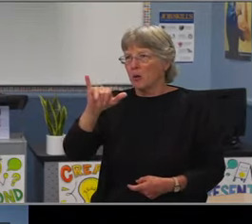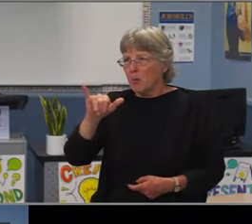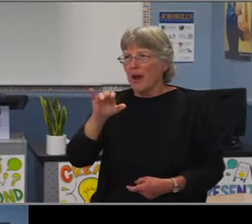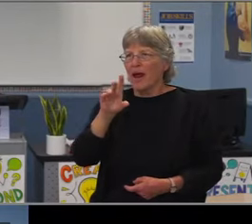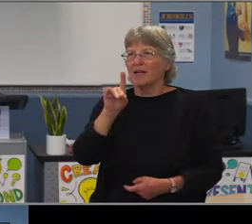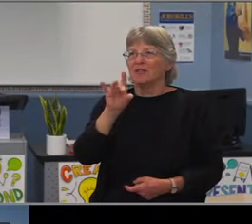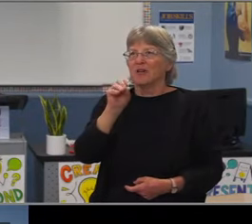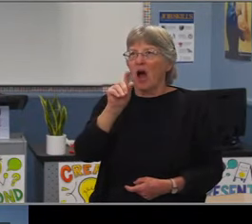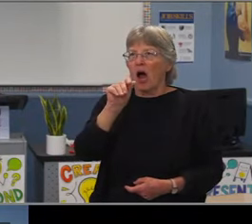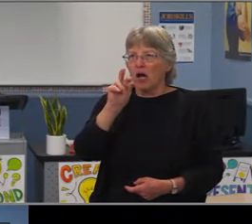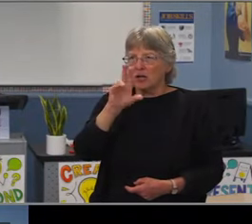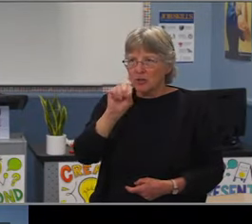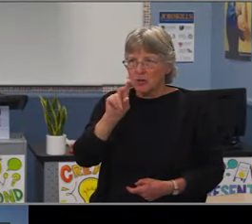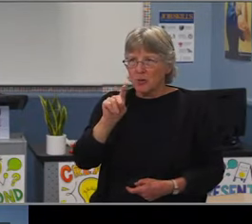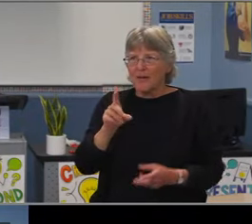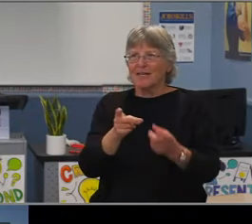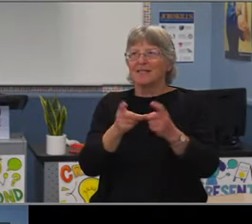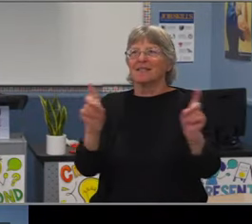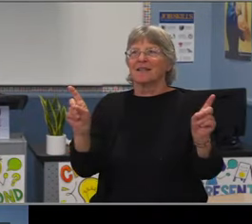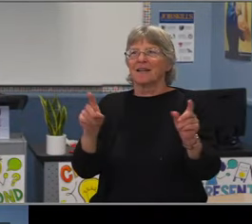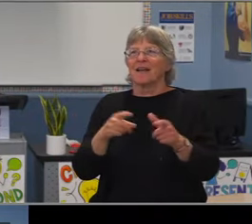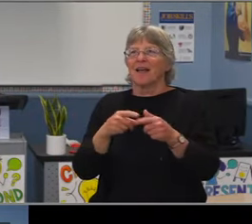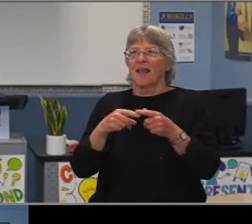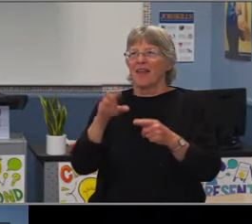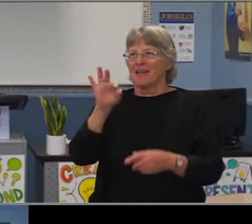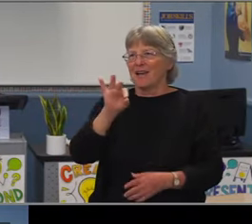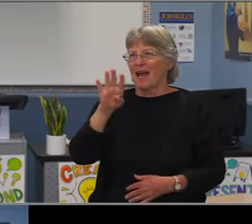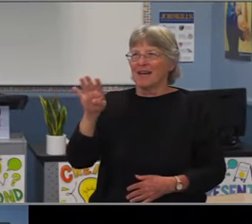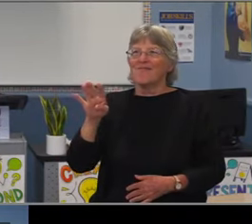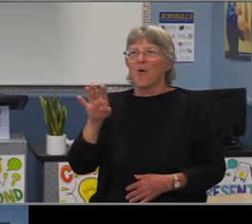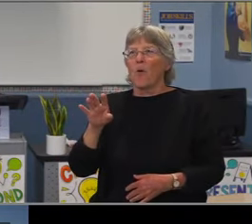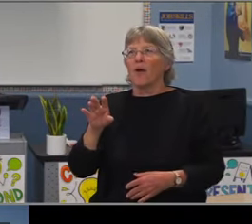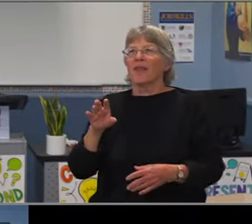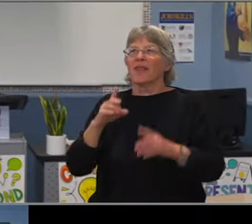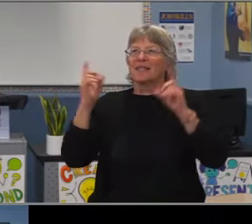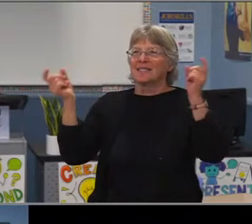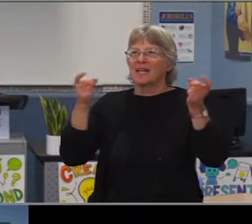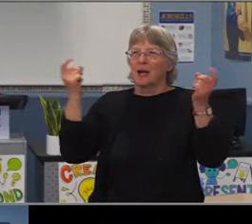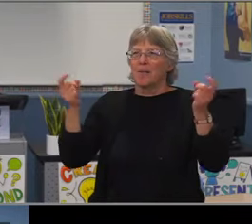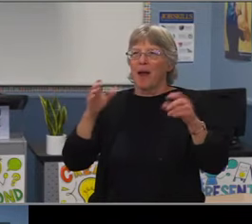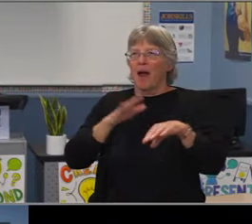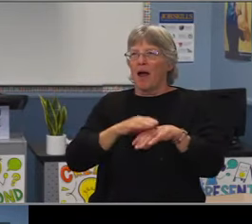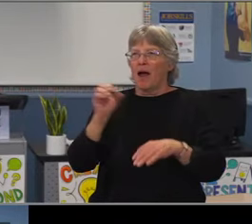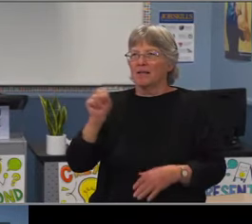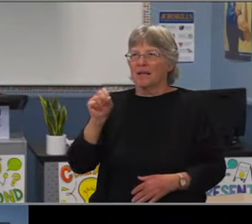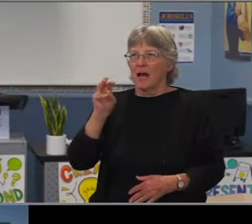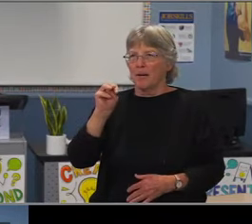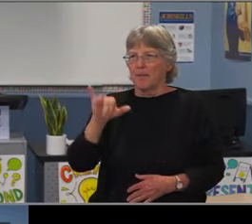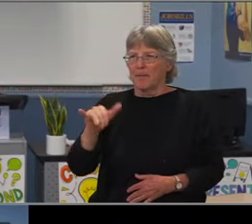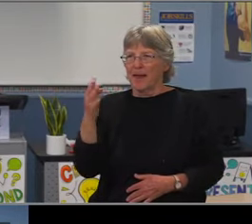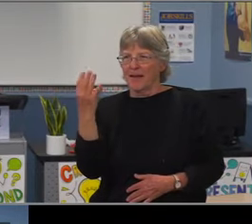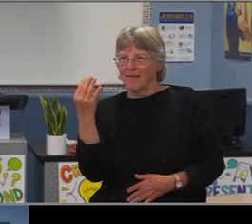Last but not least I will be sharing information with our incoming board member, Eric Miller,